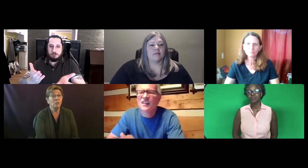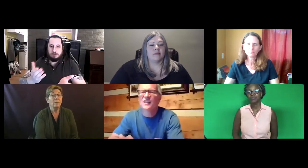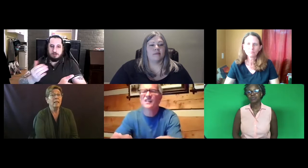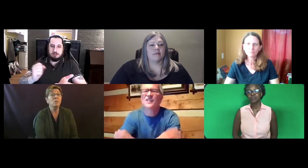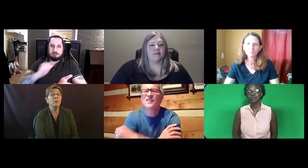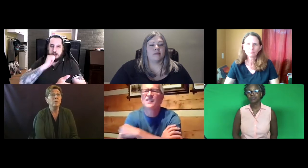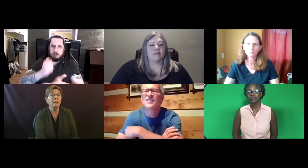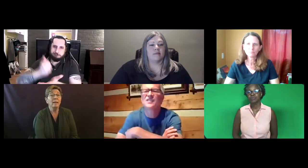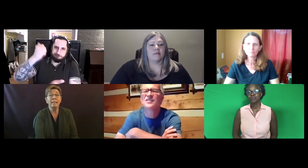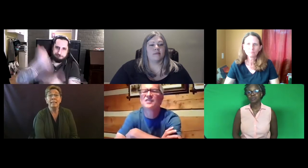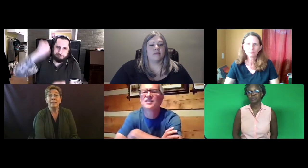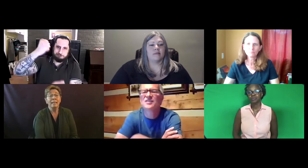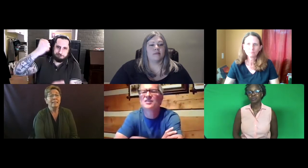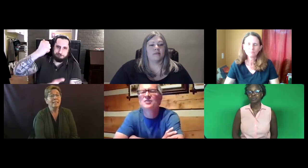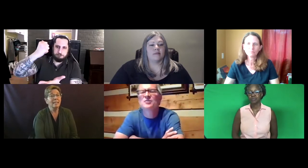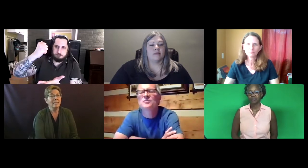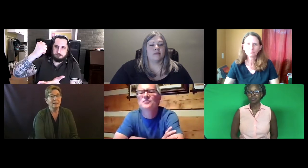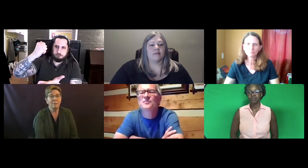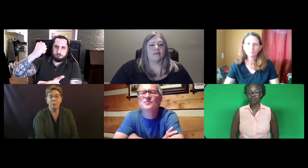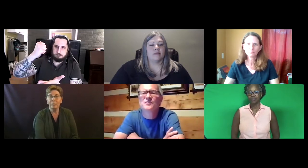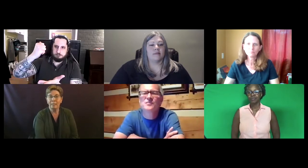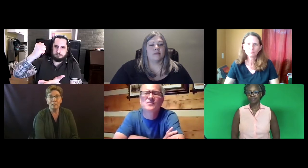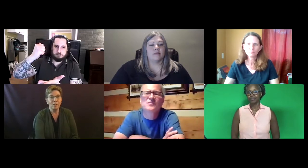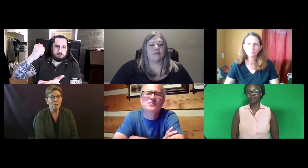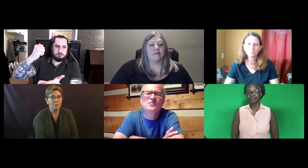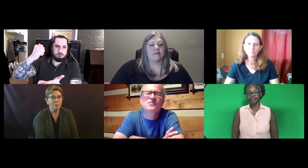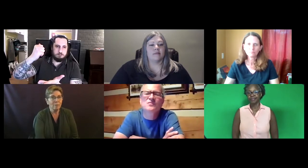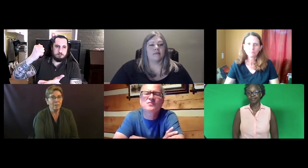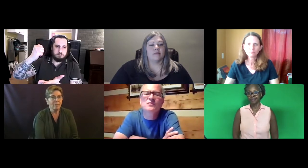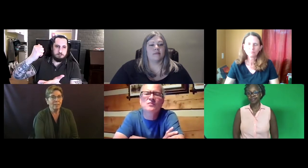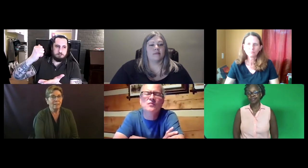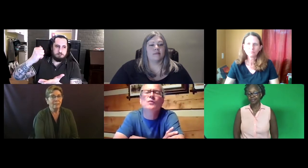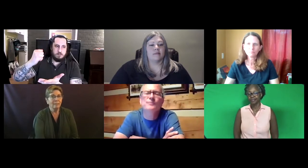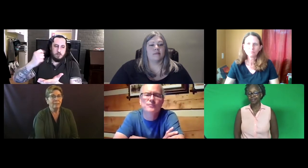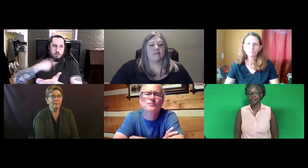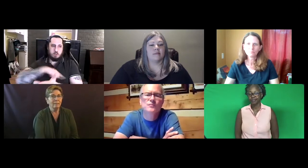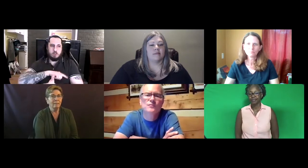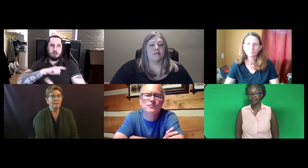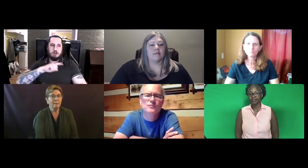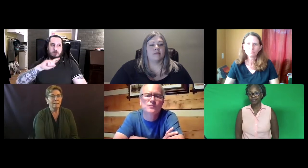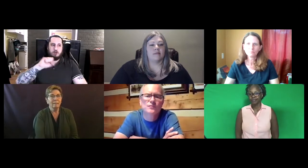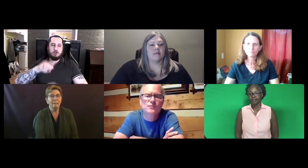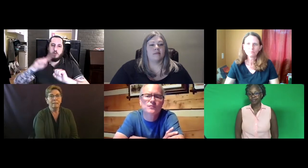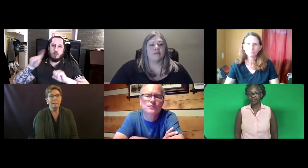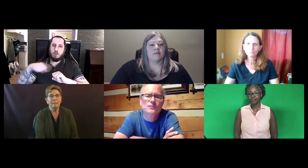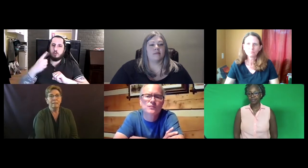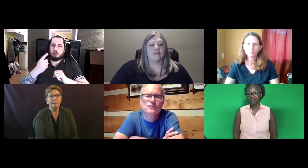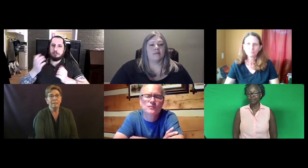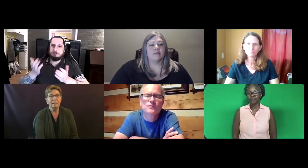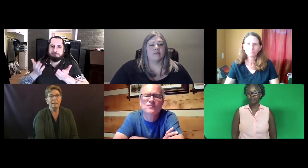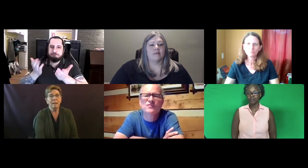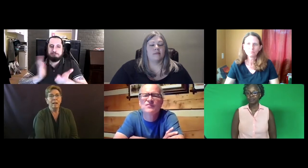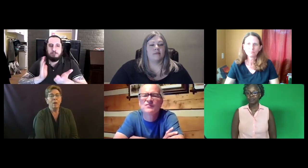Just because we recommend it doesn't put it in stone.